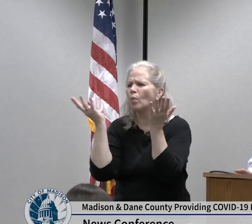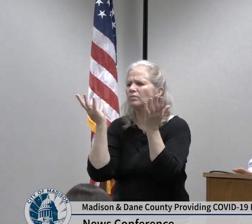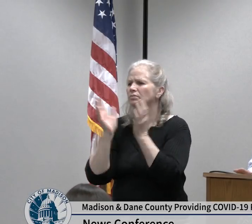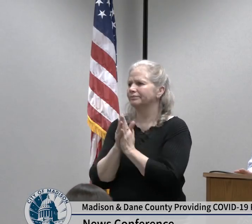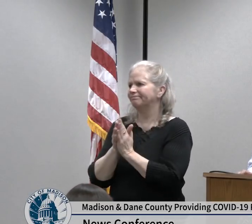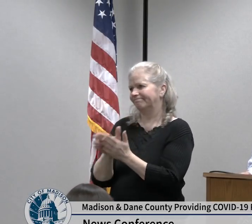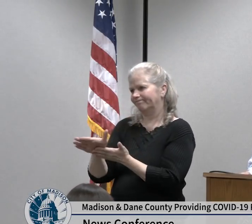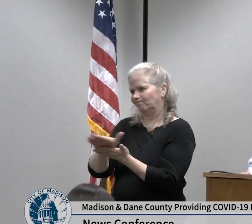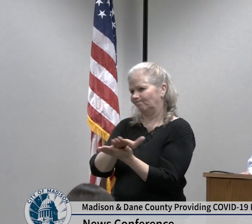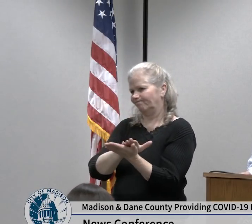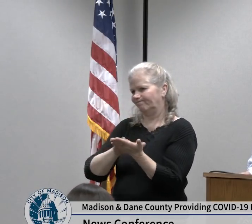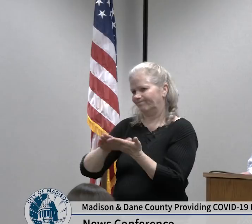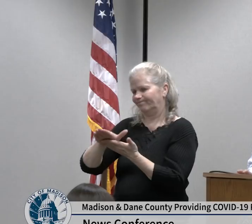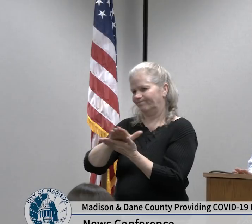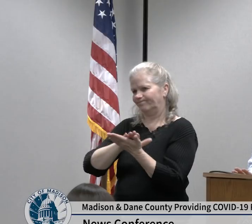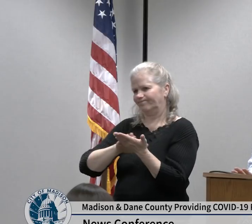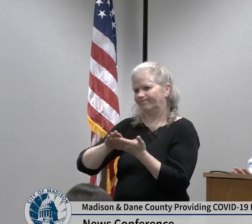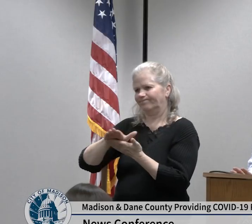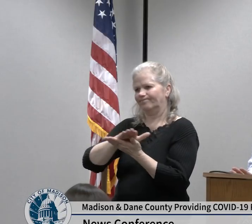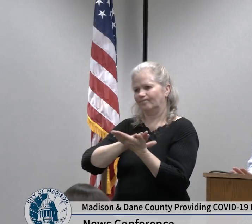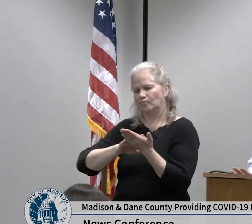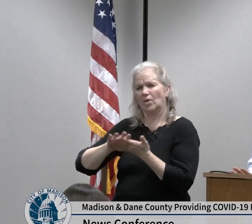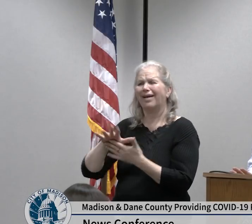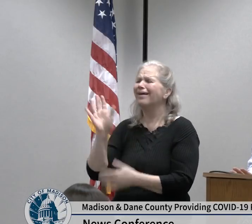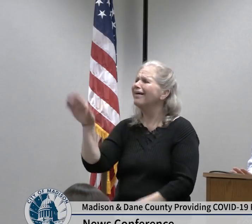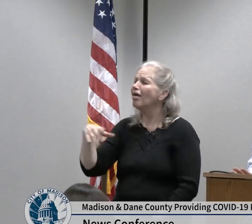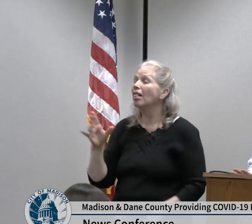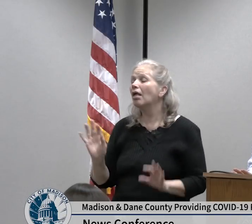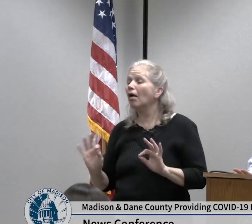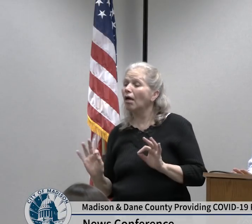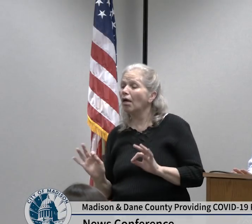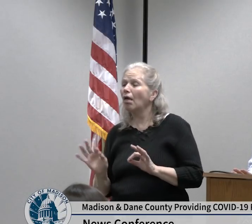sounds very simple but there are special things that you should do and times that